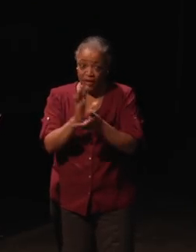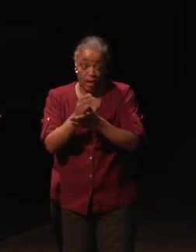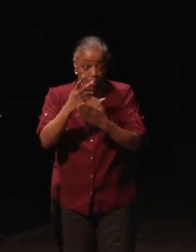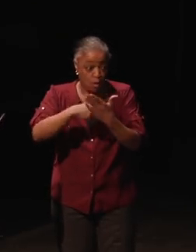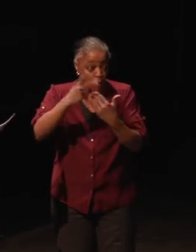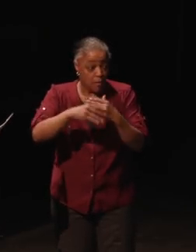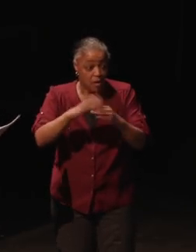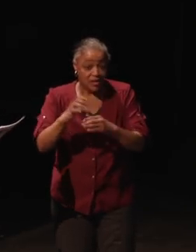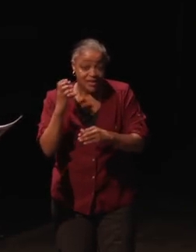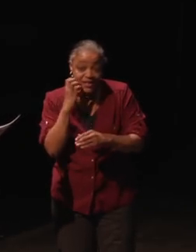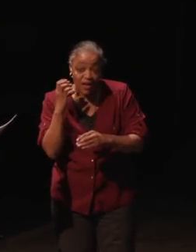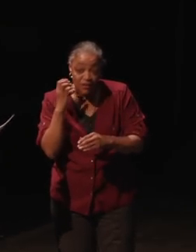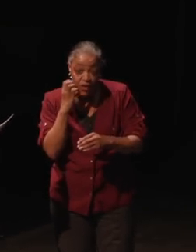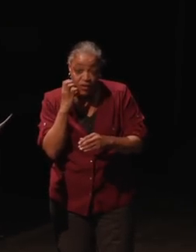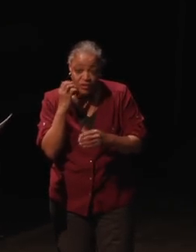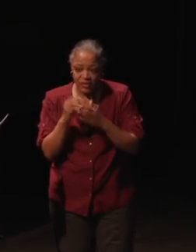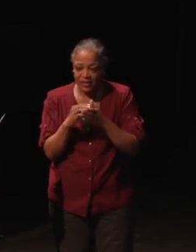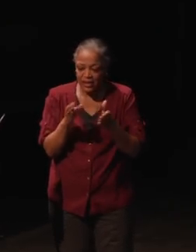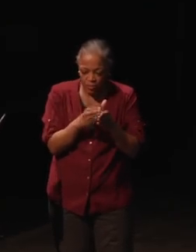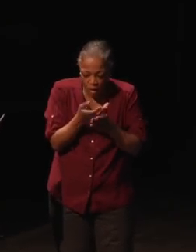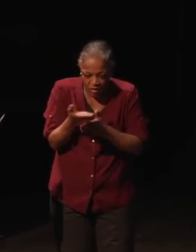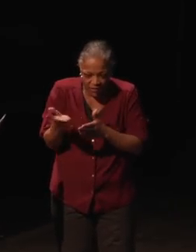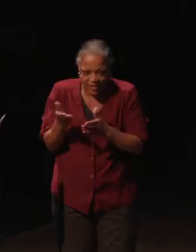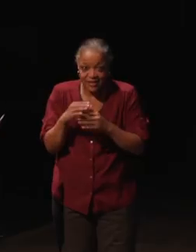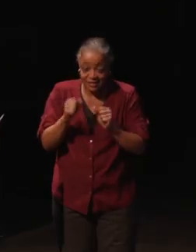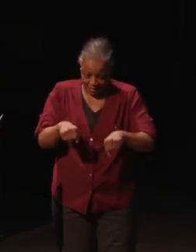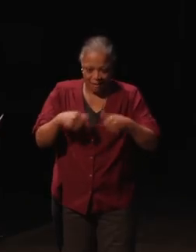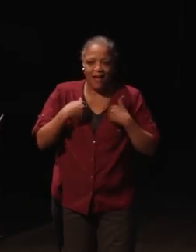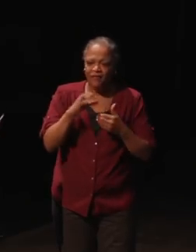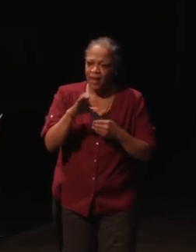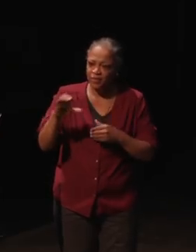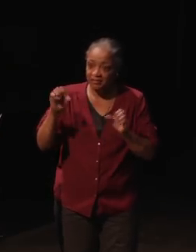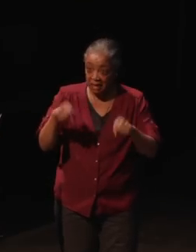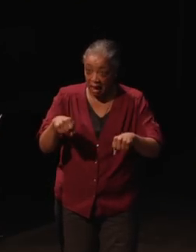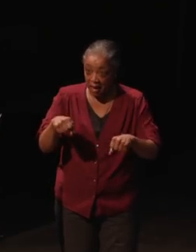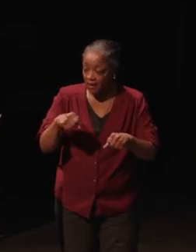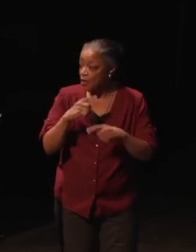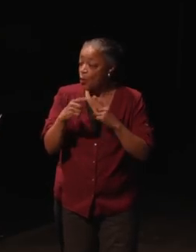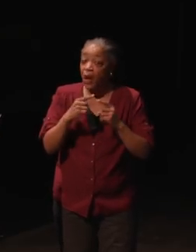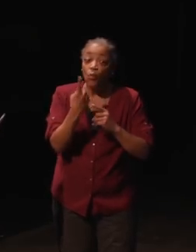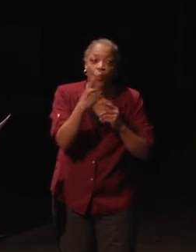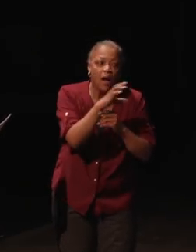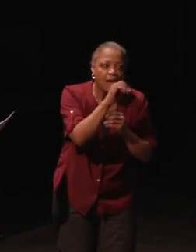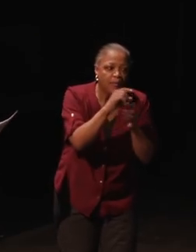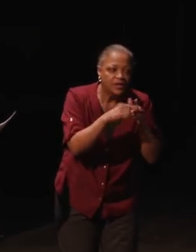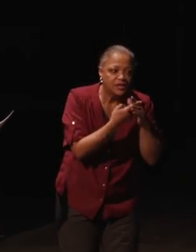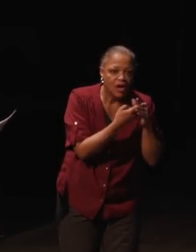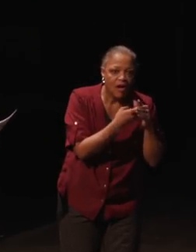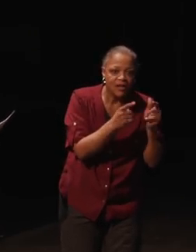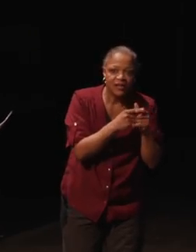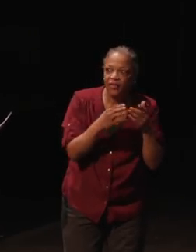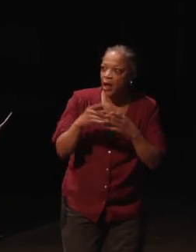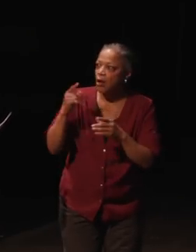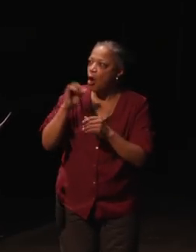on cell phones and small devices can allow captioning. Once it's done by one, it's kind of achievable by all.